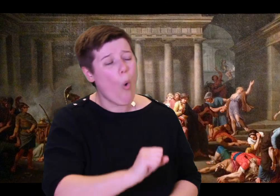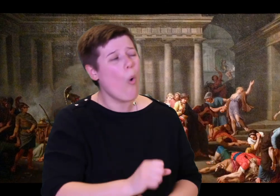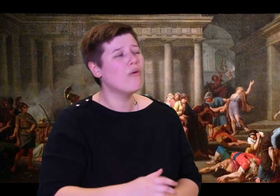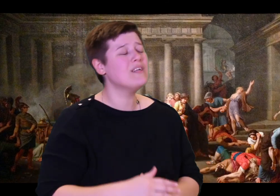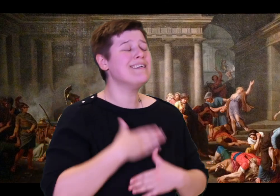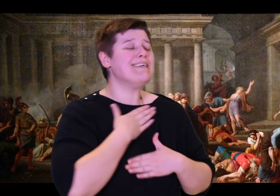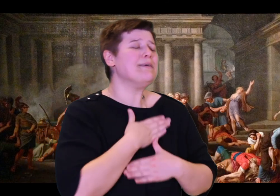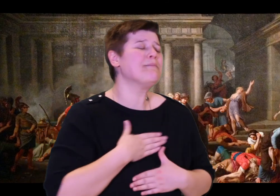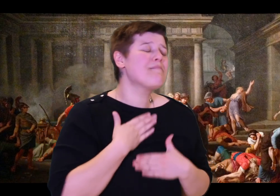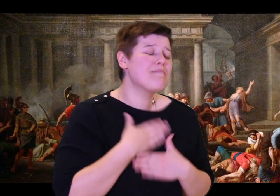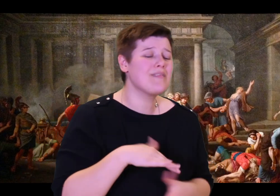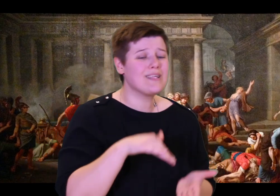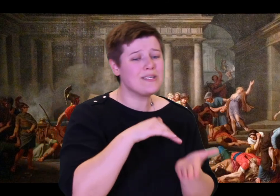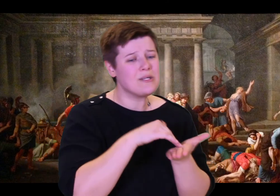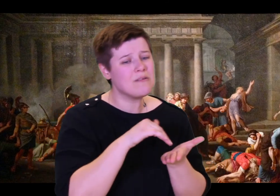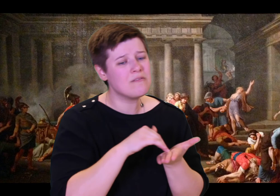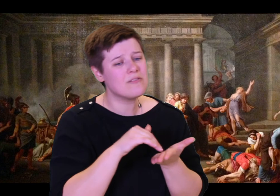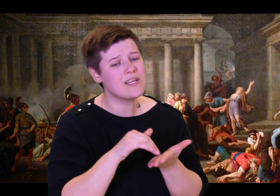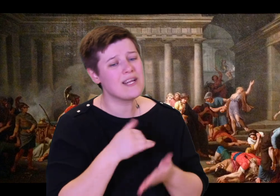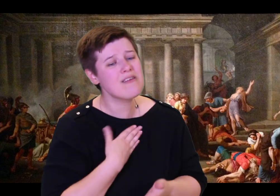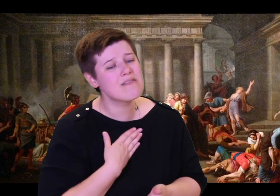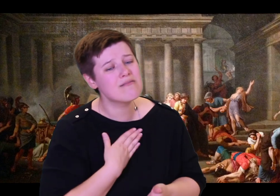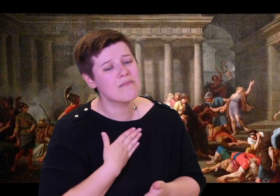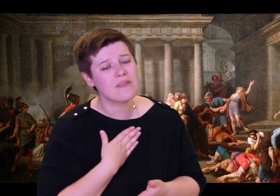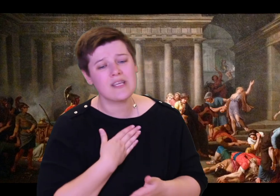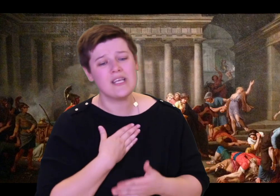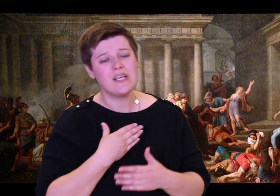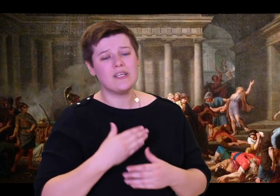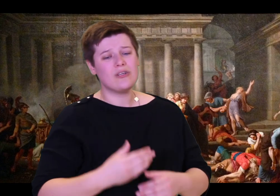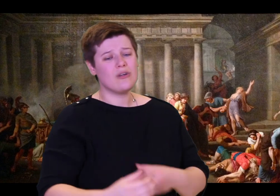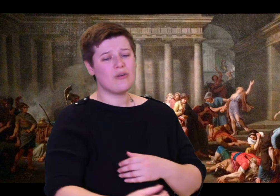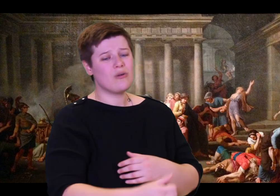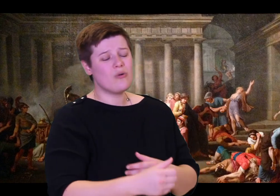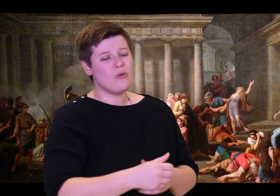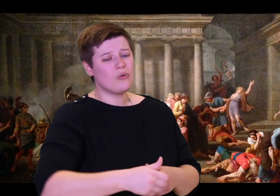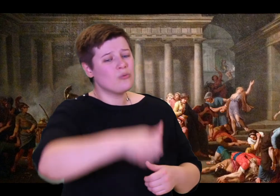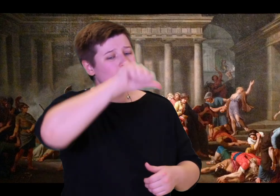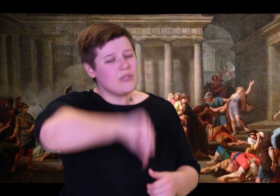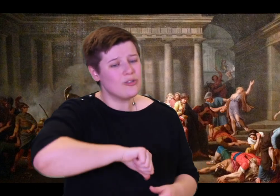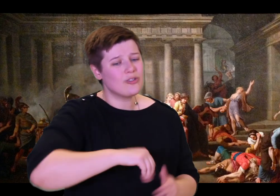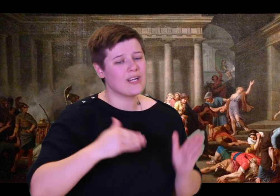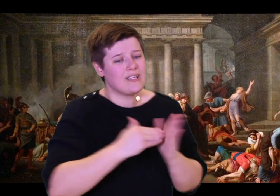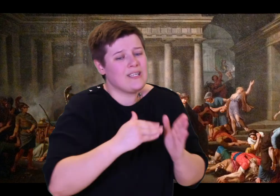"Do not be angry at me now, Odysseus! In every other way you are an understanding